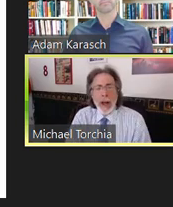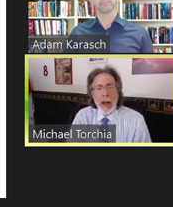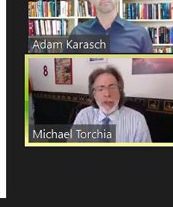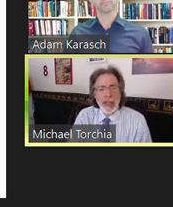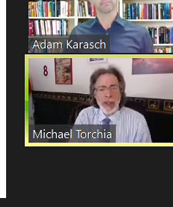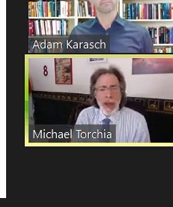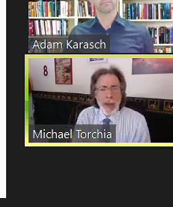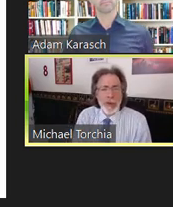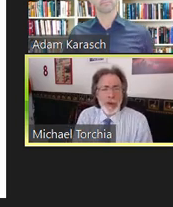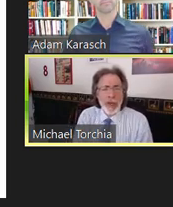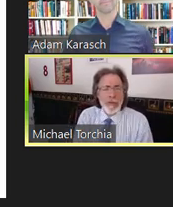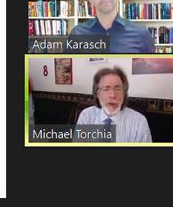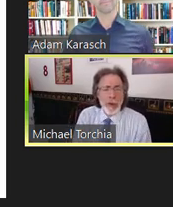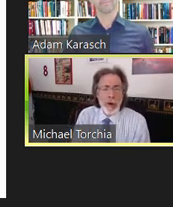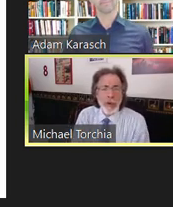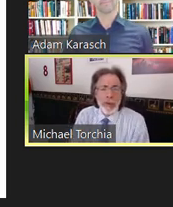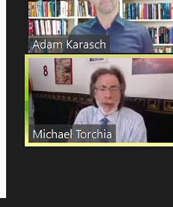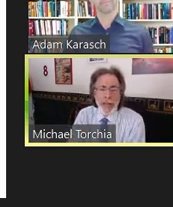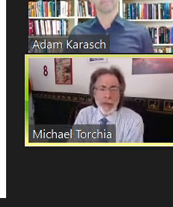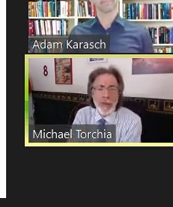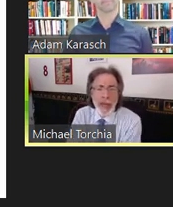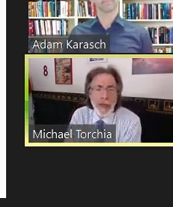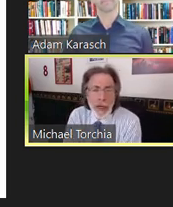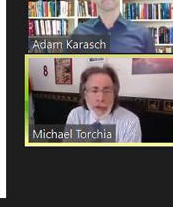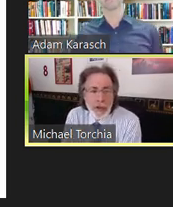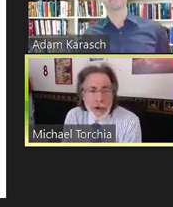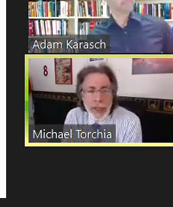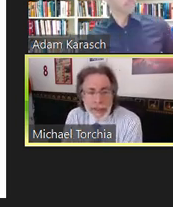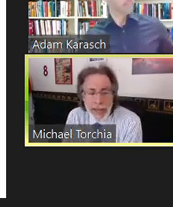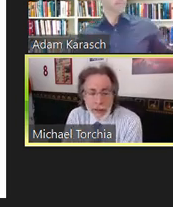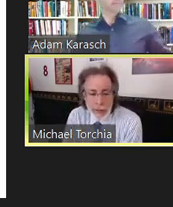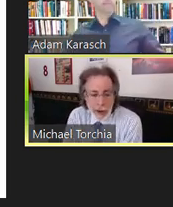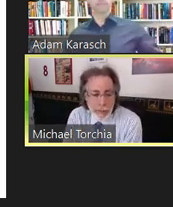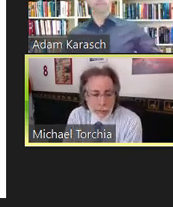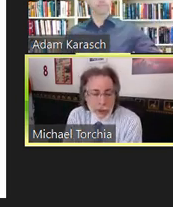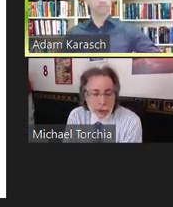I will take this opportunity for those Pennsylvania attorneys out there.